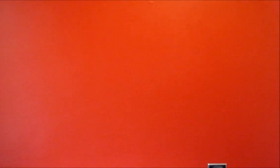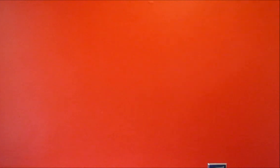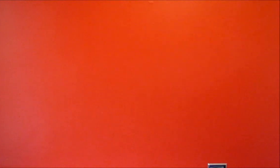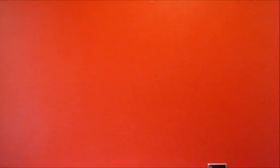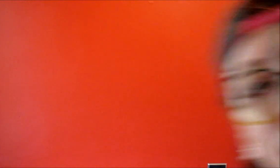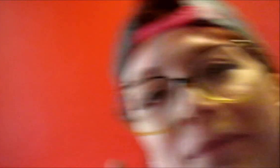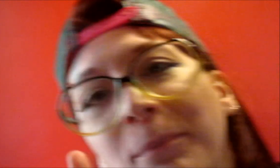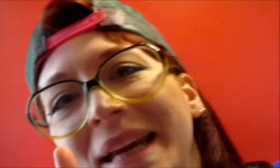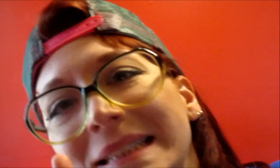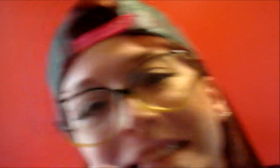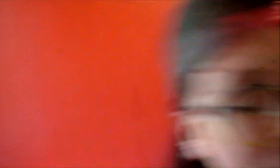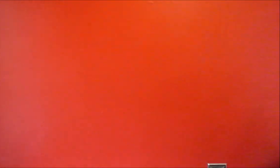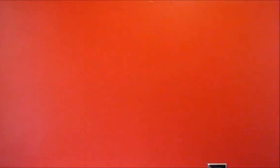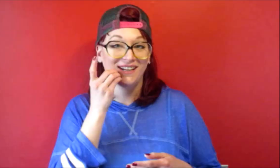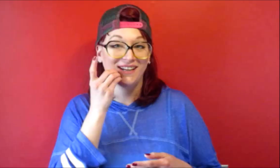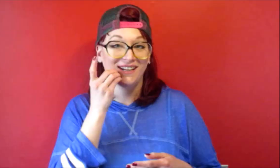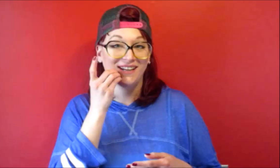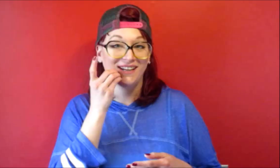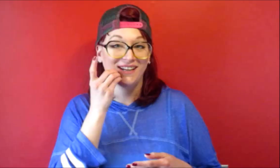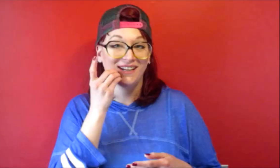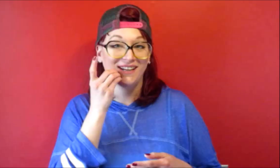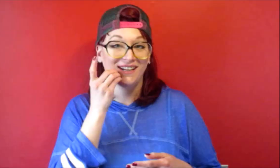peace